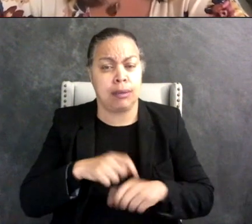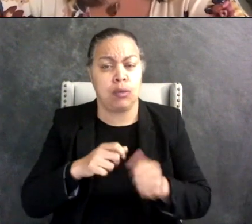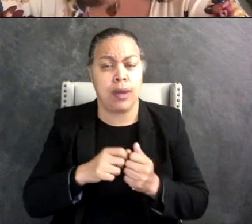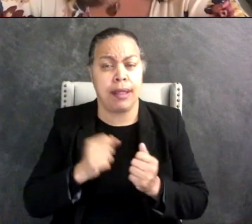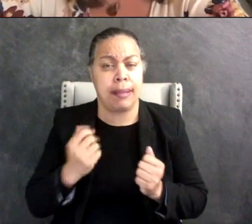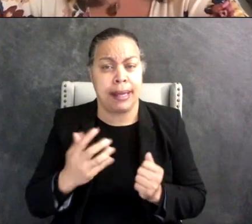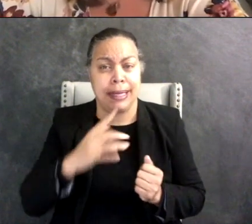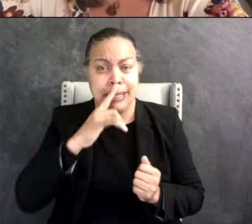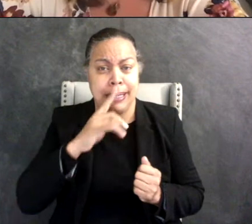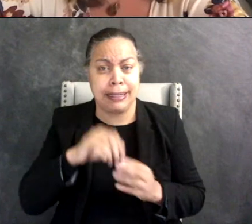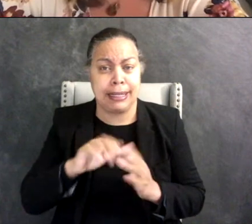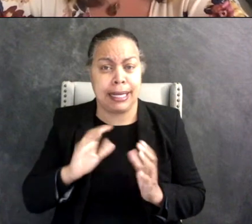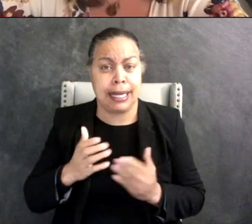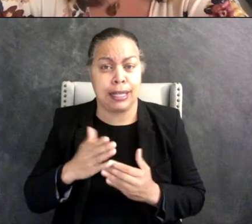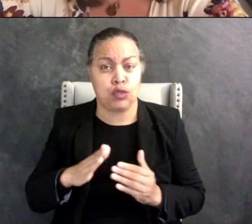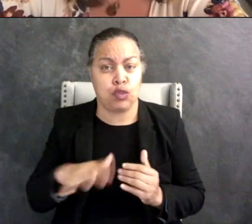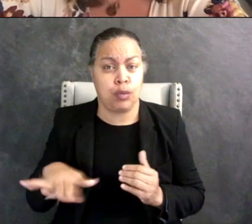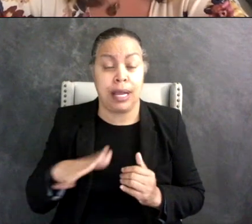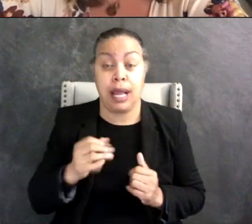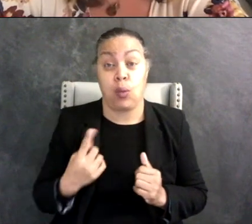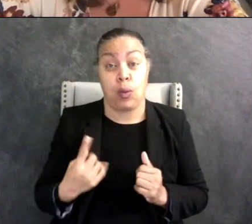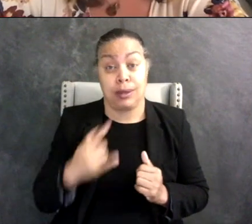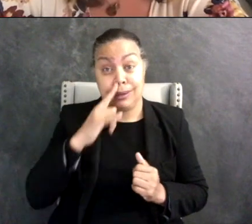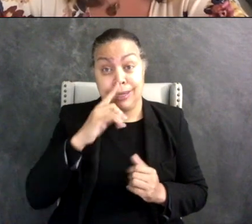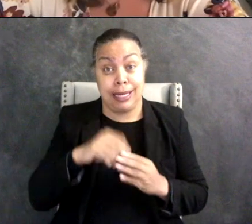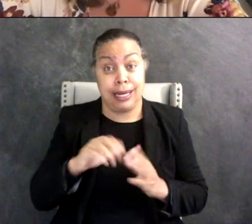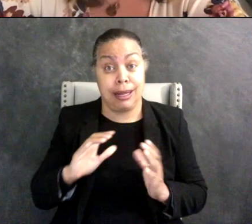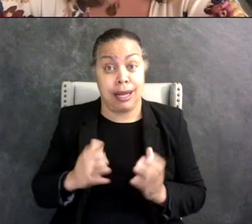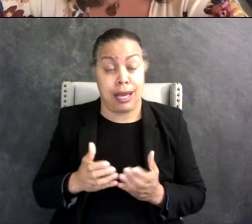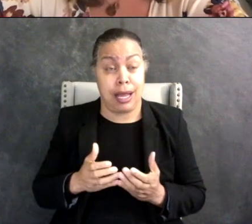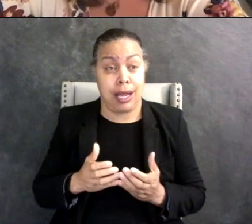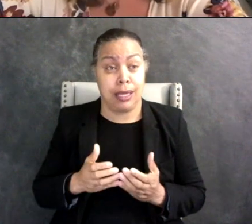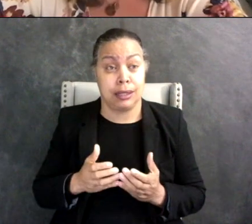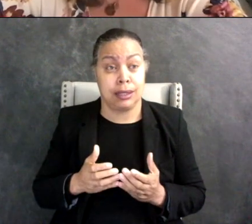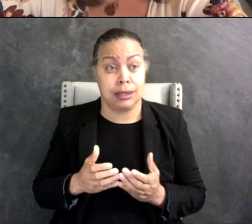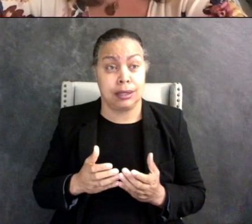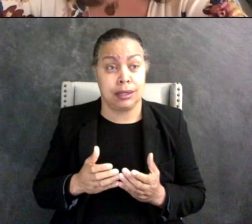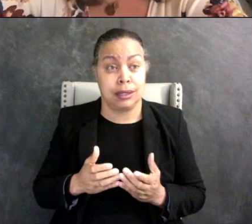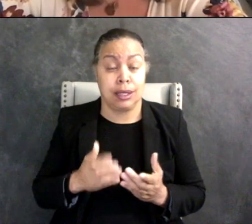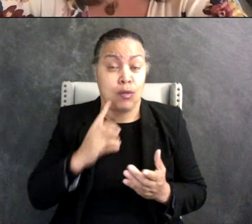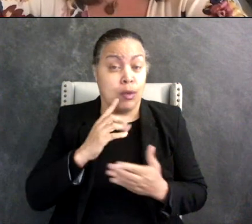classroom and there is a certain child in this class who is just for some reason able to like